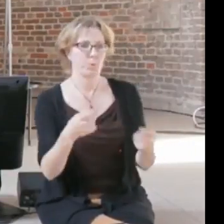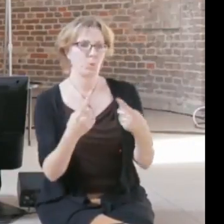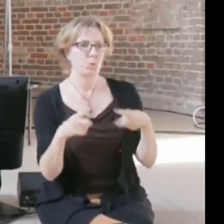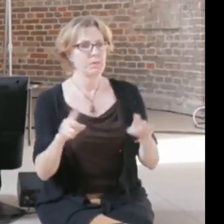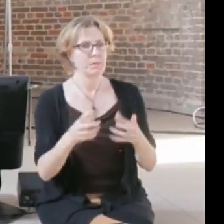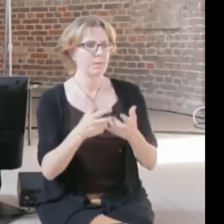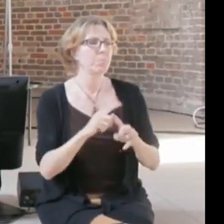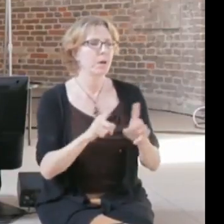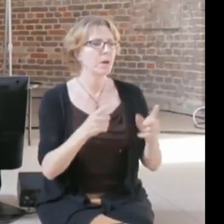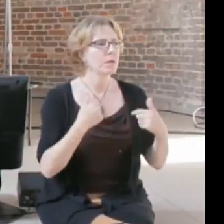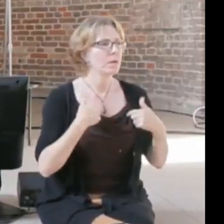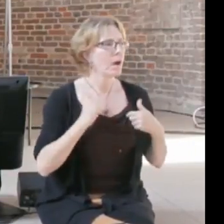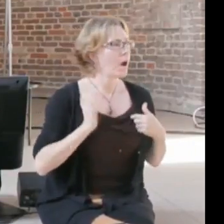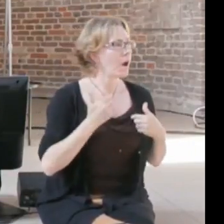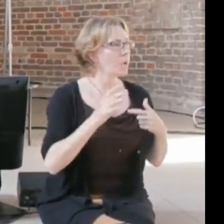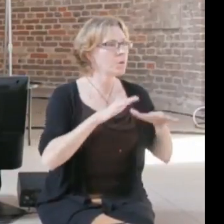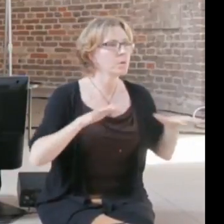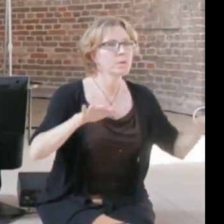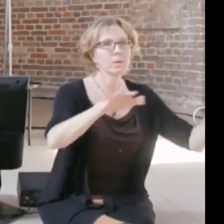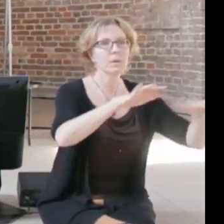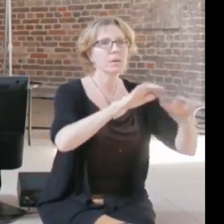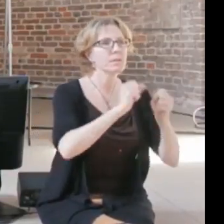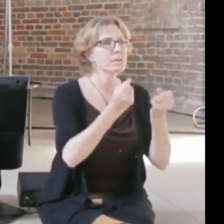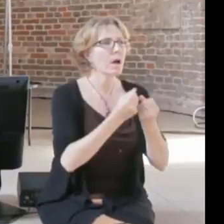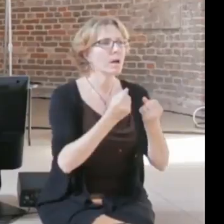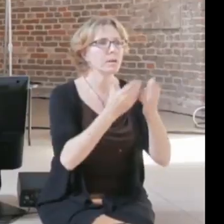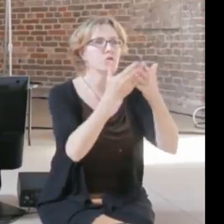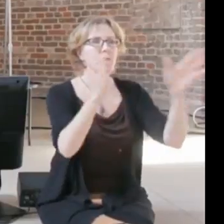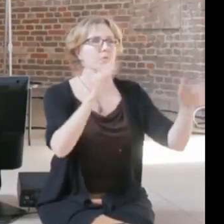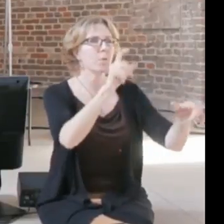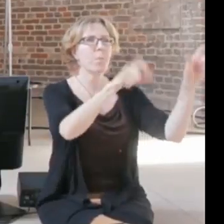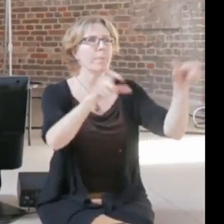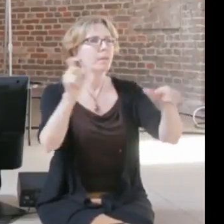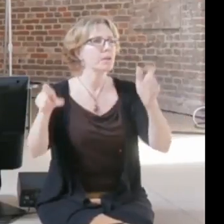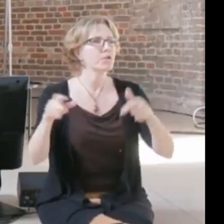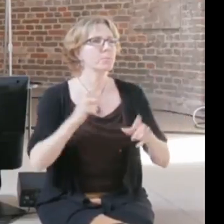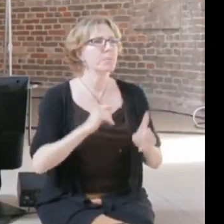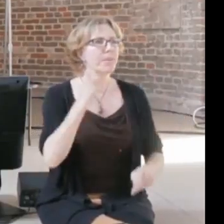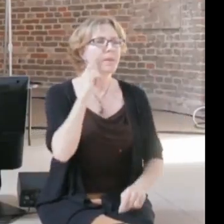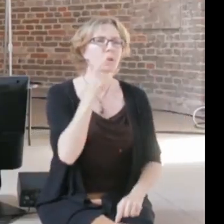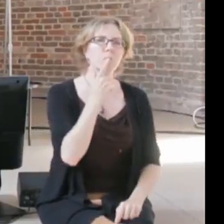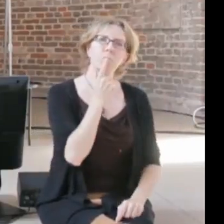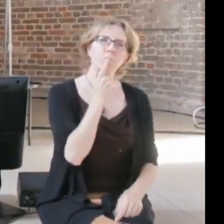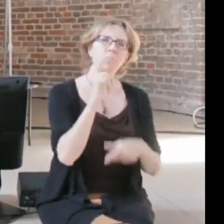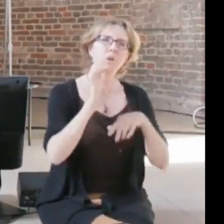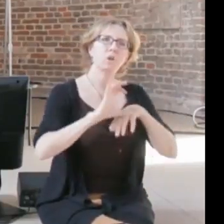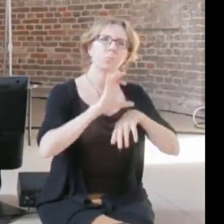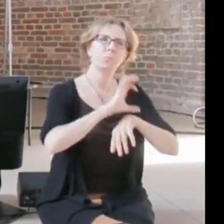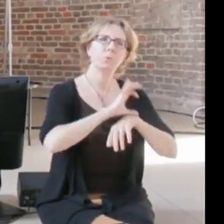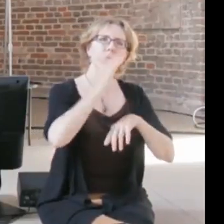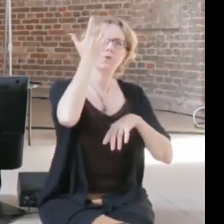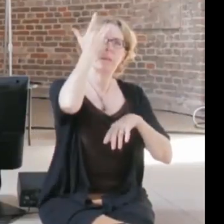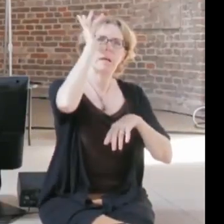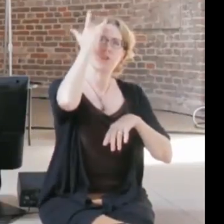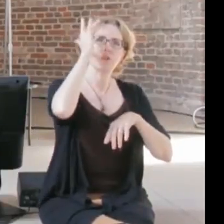in our society among the general population that AI is more something really remote or